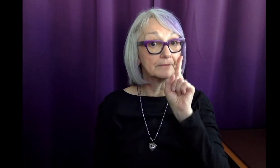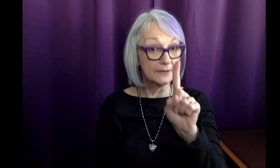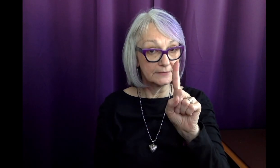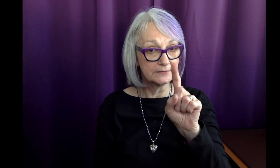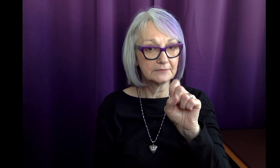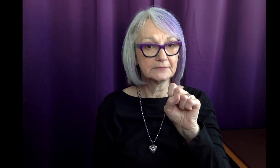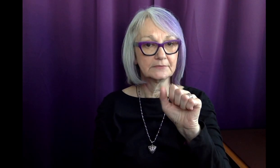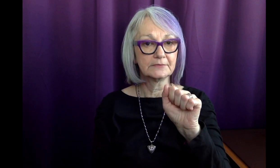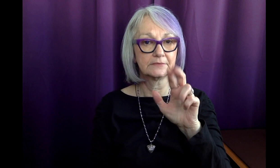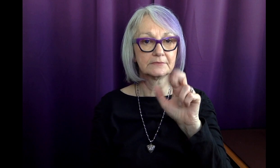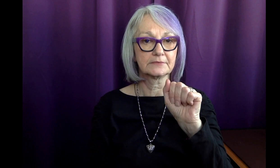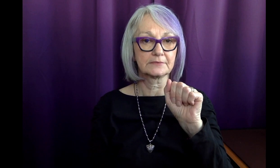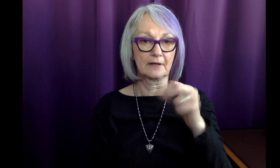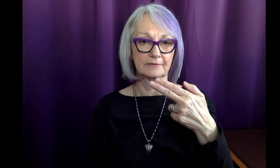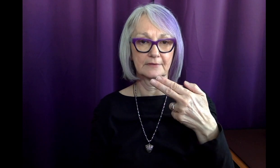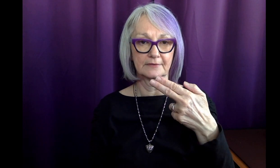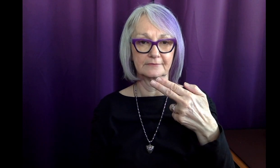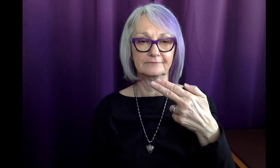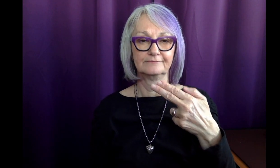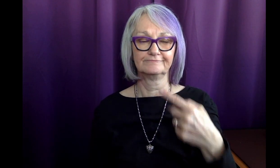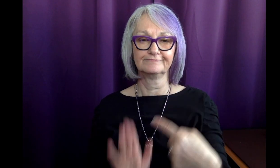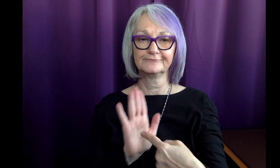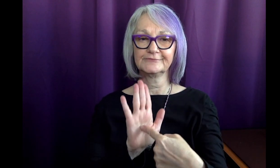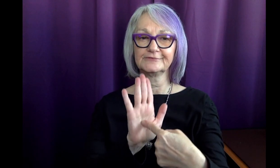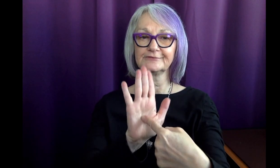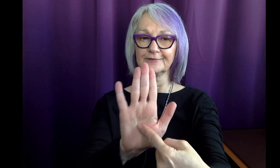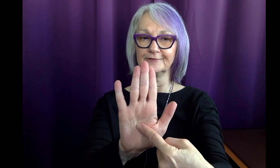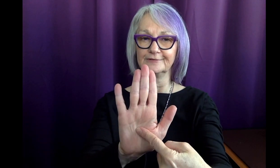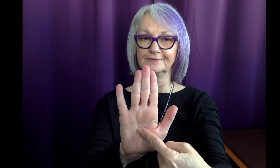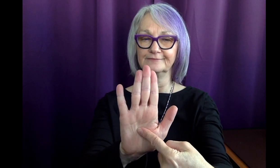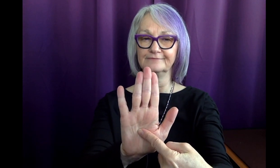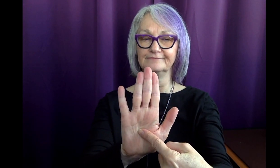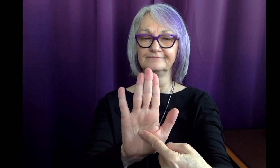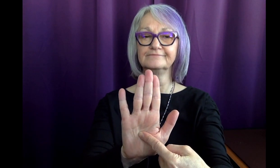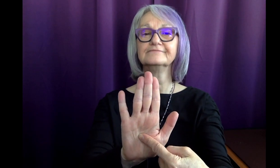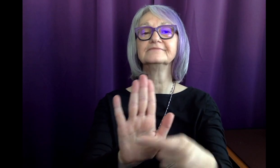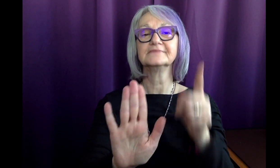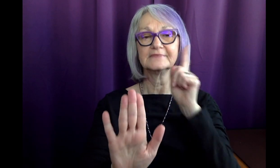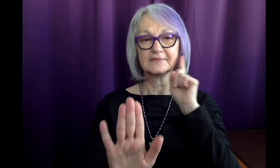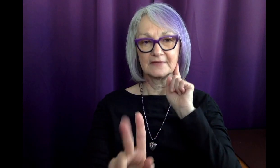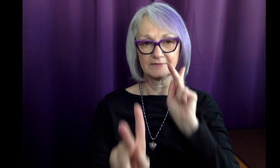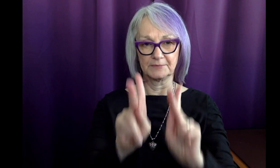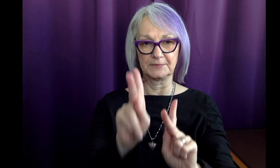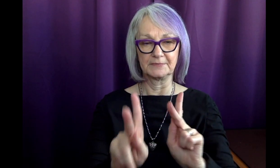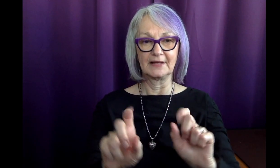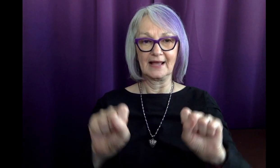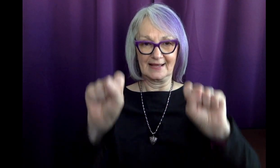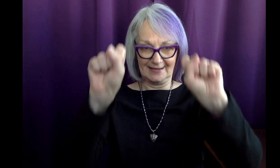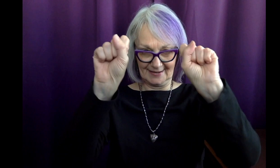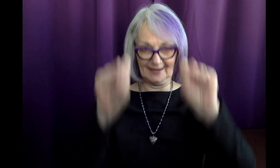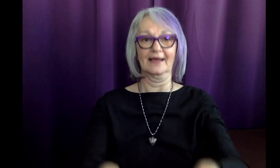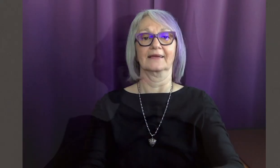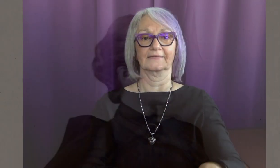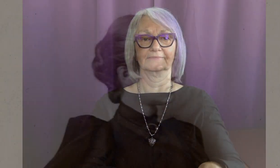However, Sarah showed that Deaf people CAN!